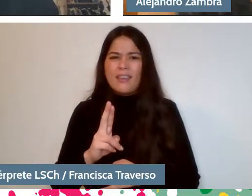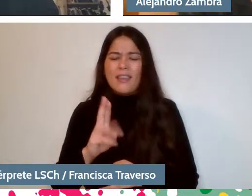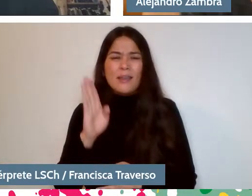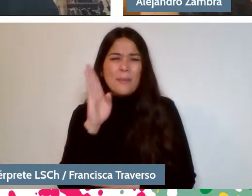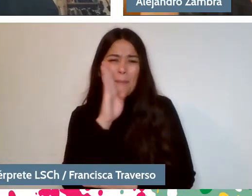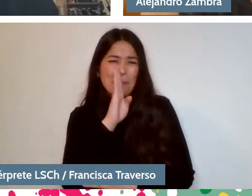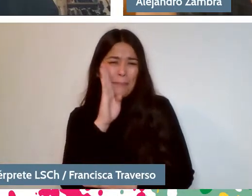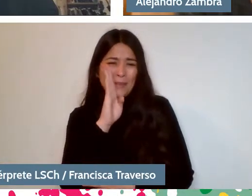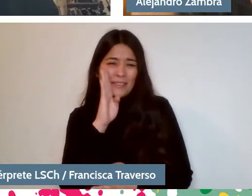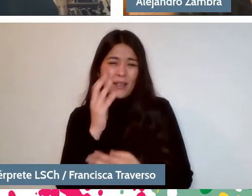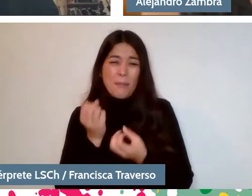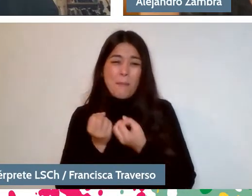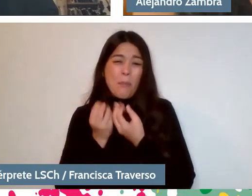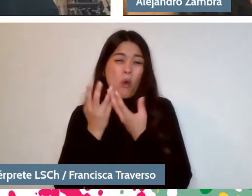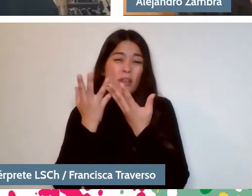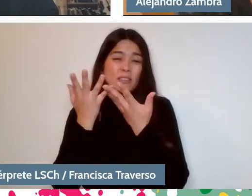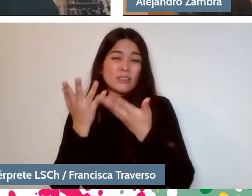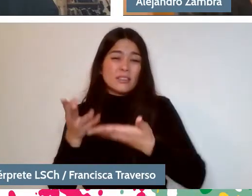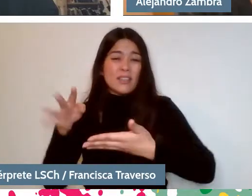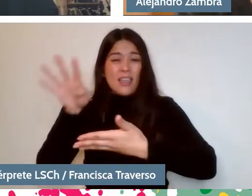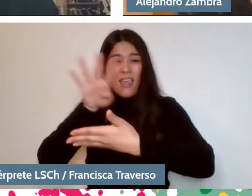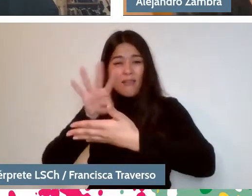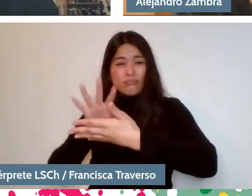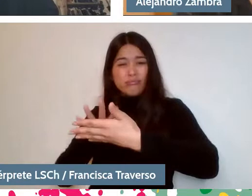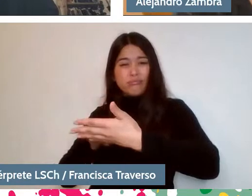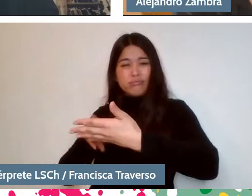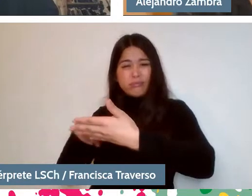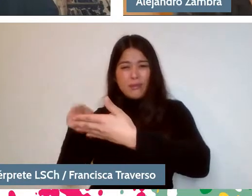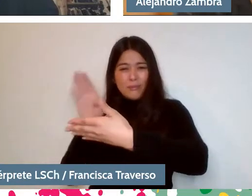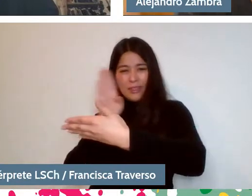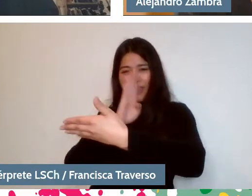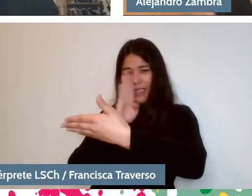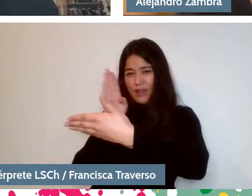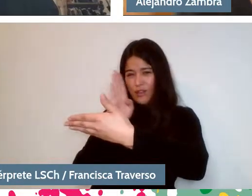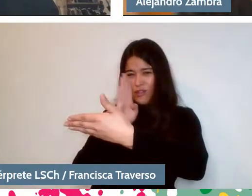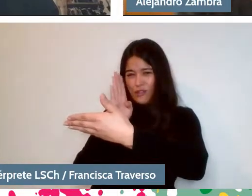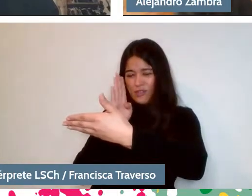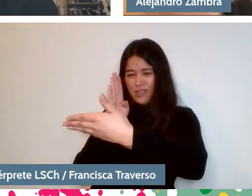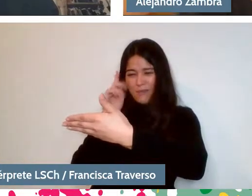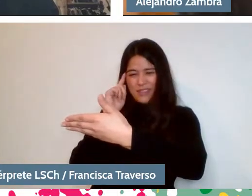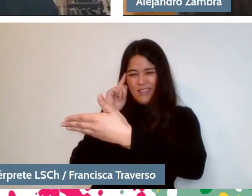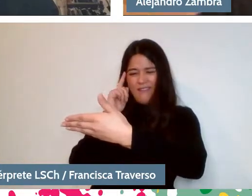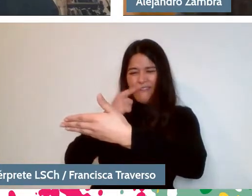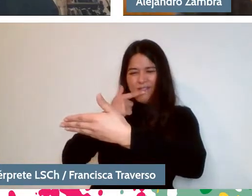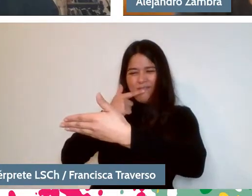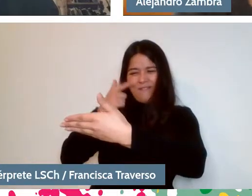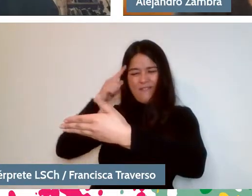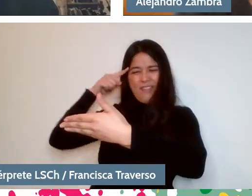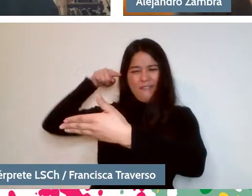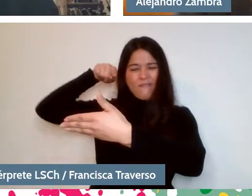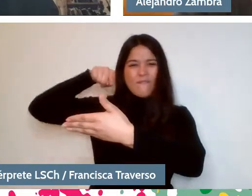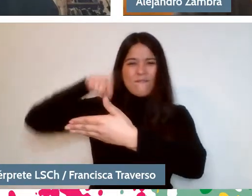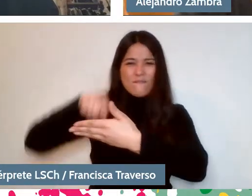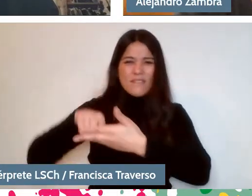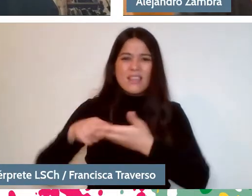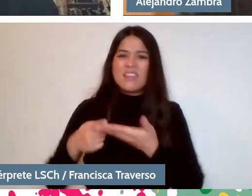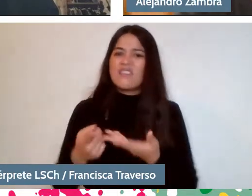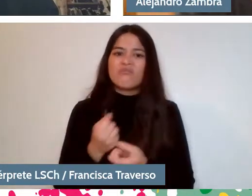seemed like a fascinating project to me because I thought it was going to allow me to do that and it didn't. It banned me.